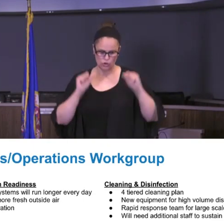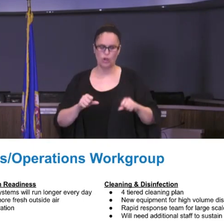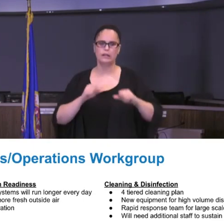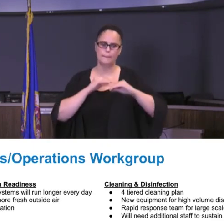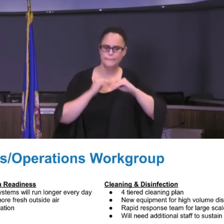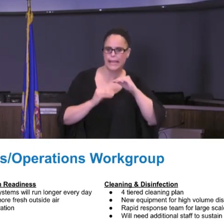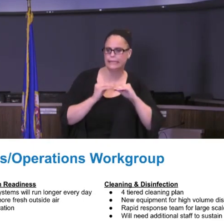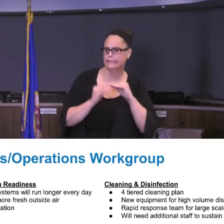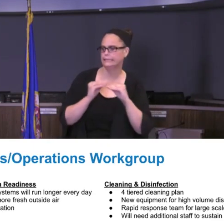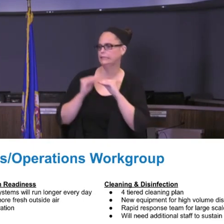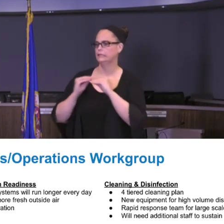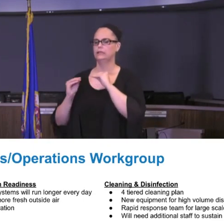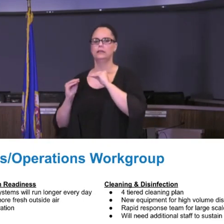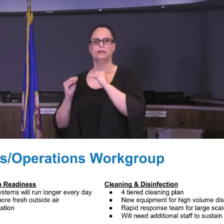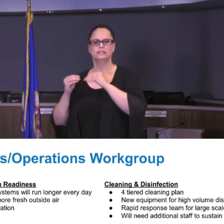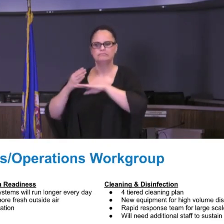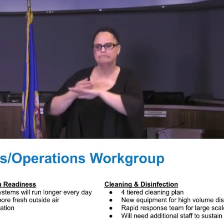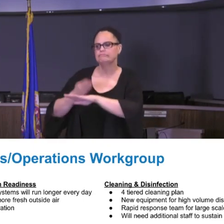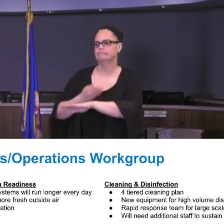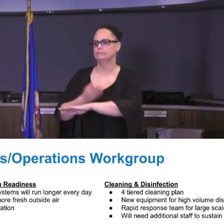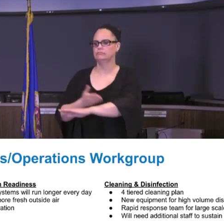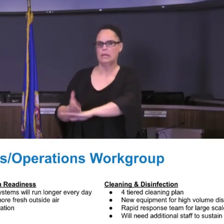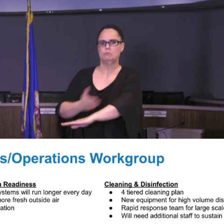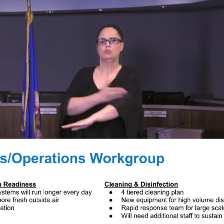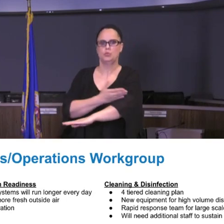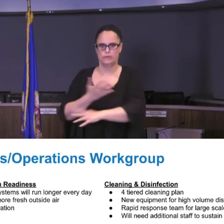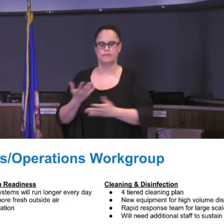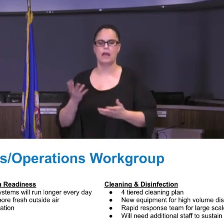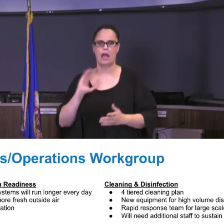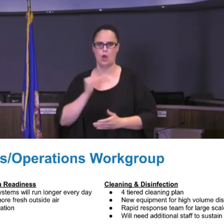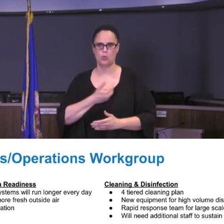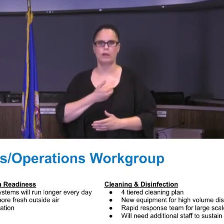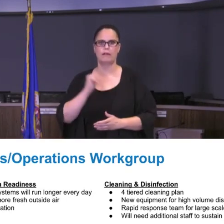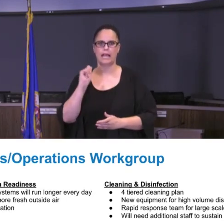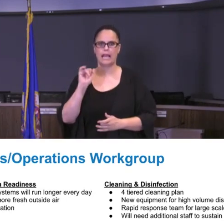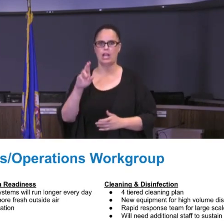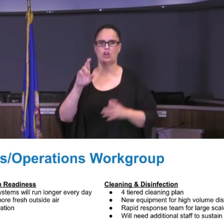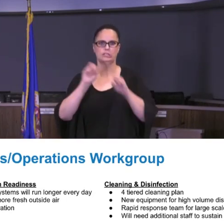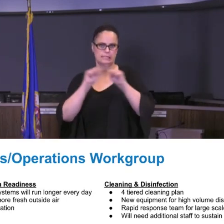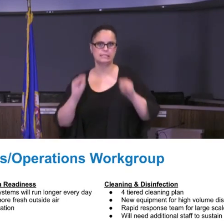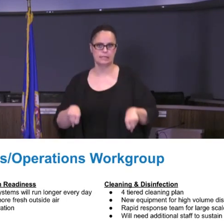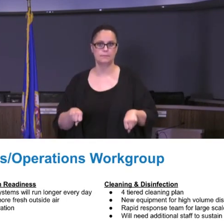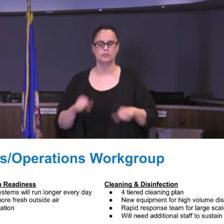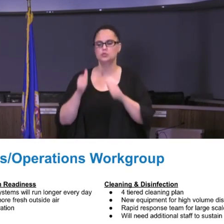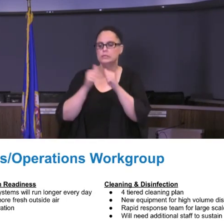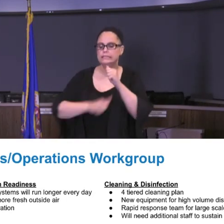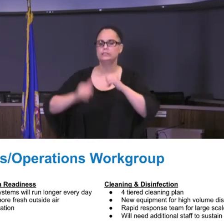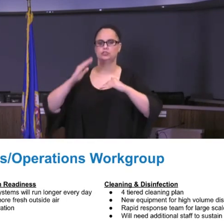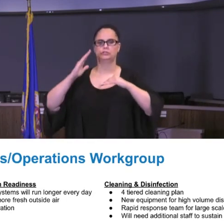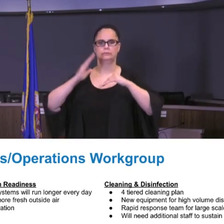both best call for during COVID-19 but also just to update and make sure that that each building is up to a